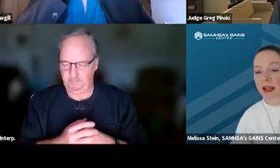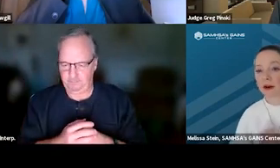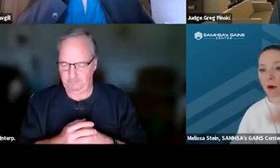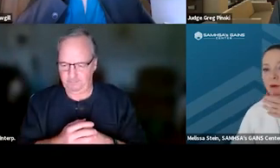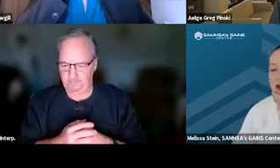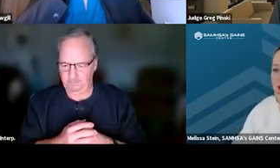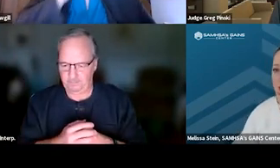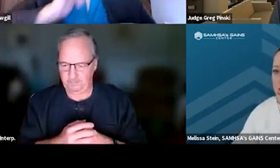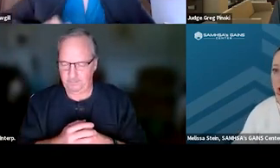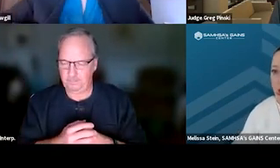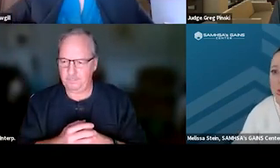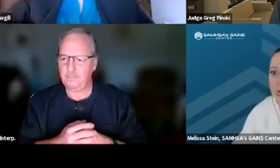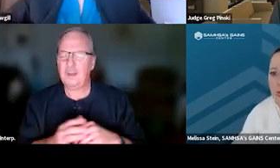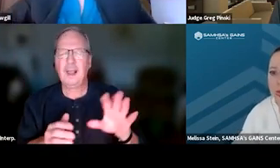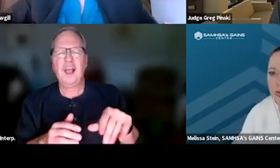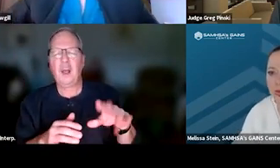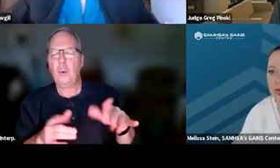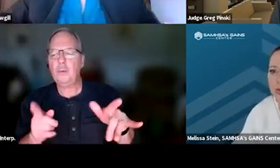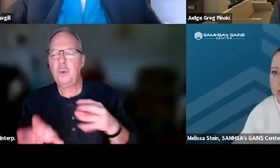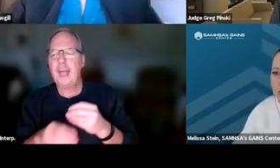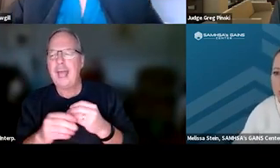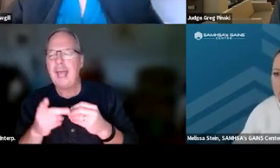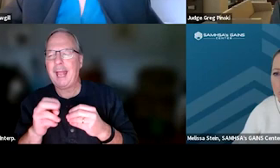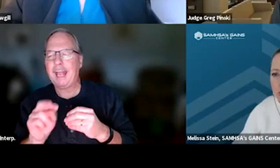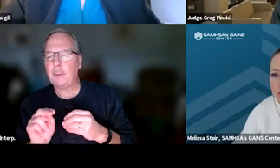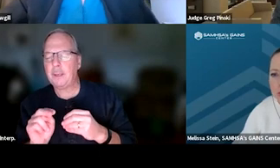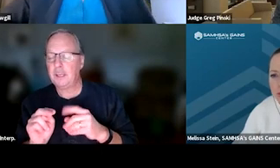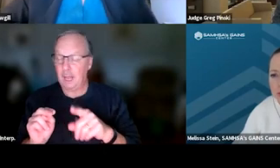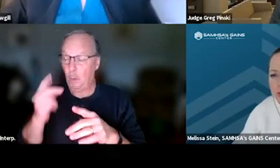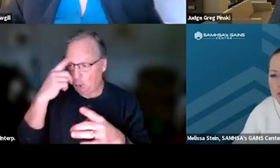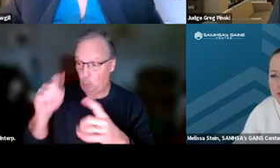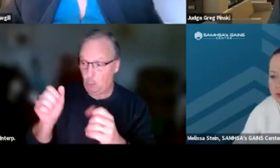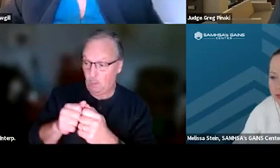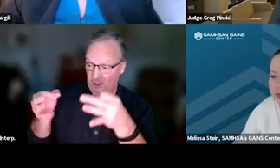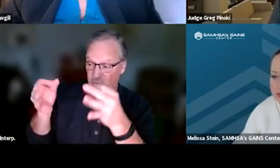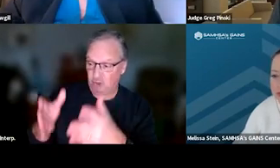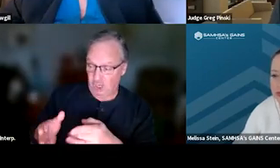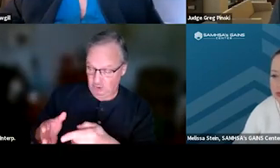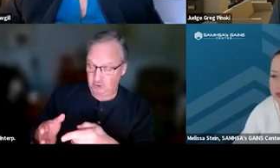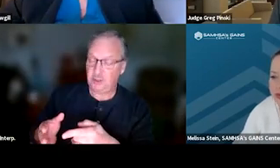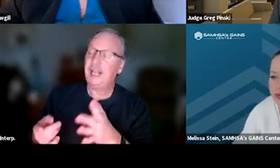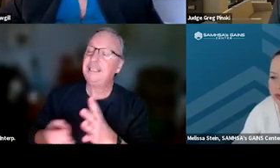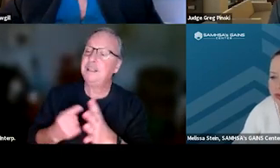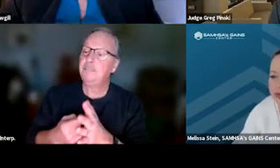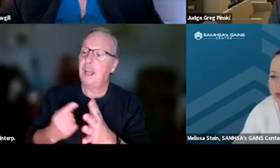And Karen, what would you like to add to that? Well, I would just agree with him, and sometimes, it can be, you know, they've had the relapse